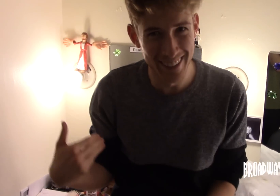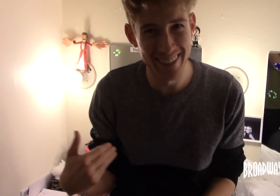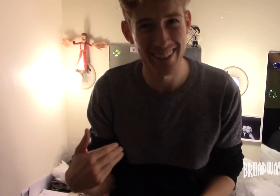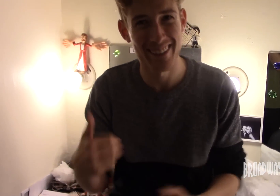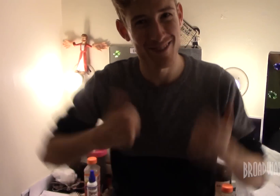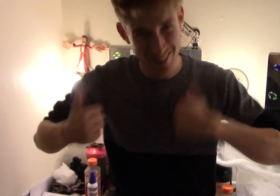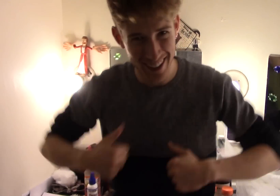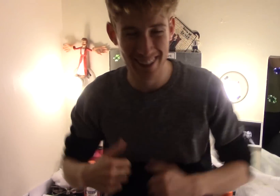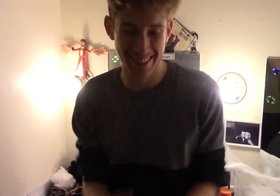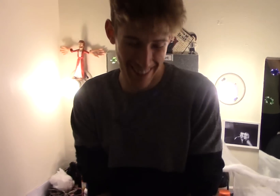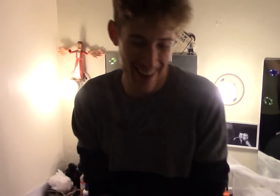in previous production.